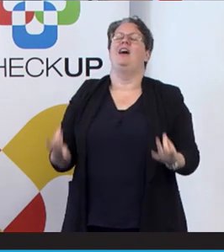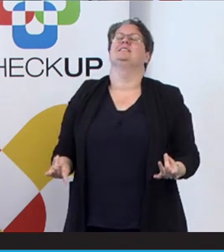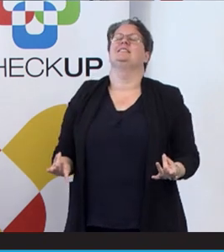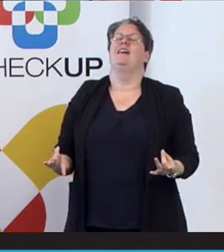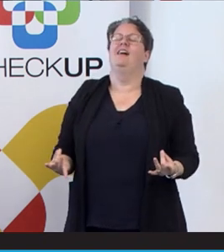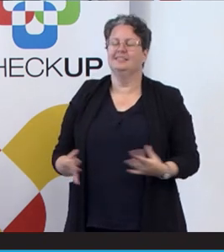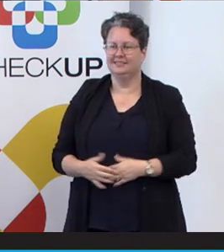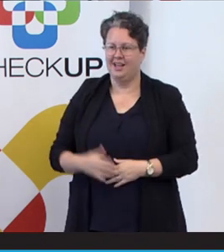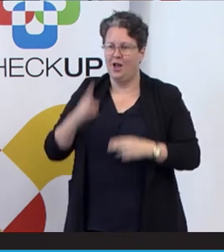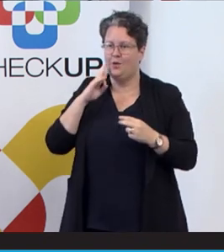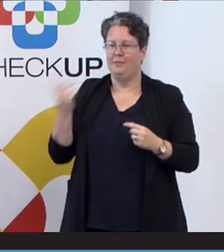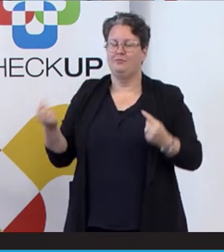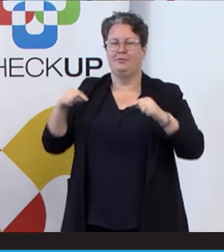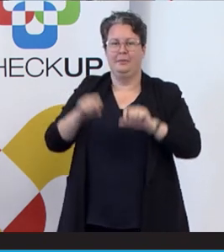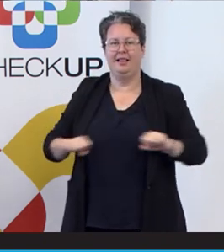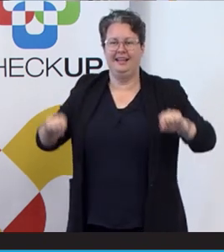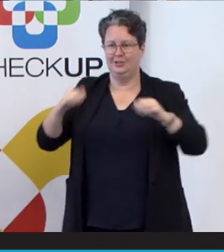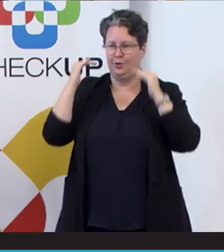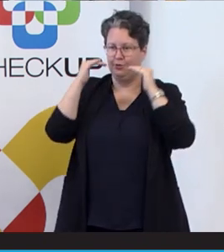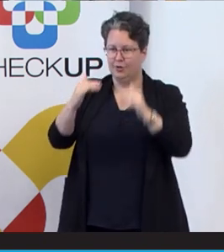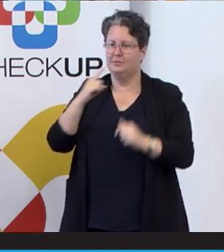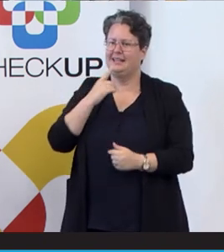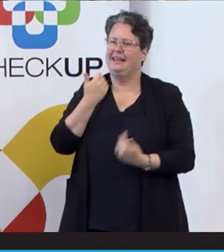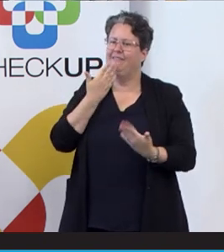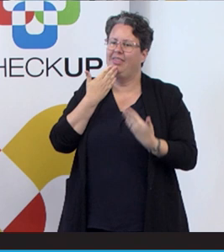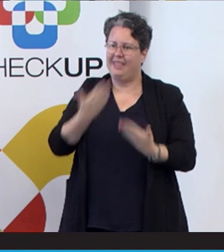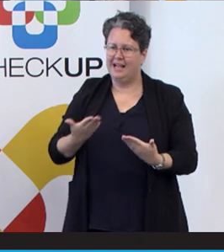I normally bring people back and say, you know, give thanks to your beautiful bodies for allowing